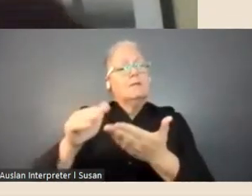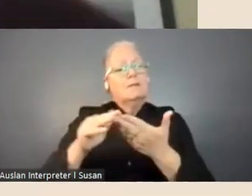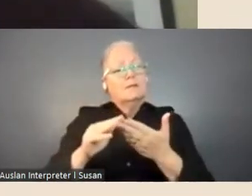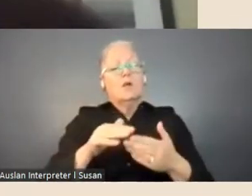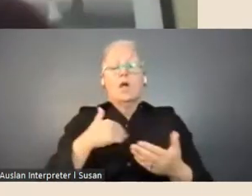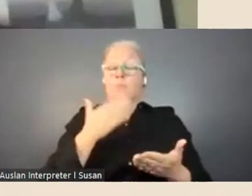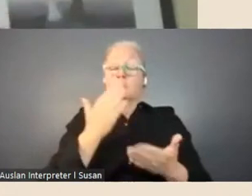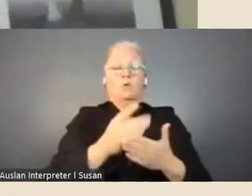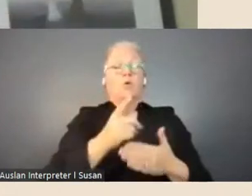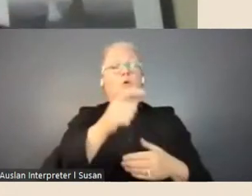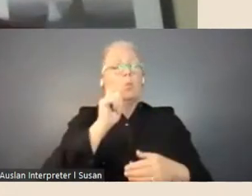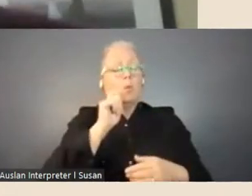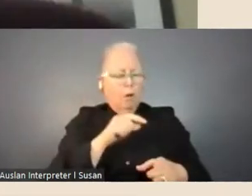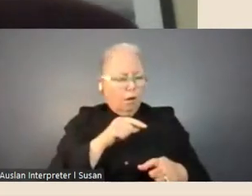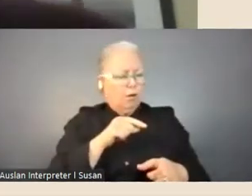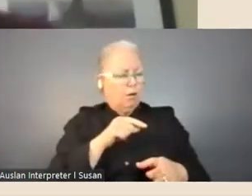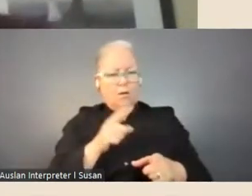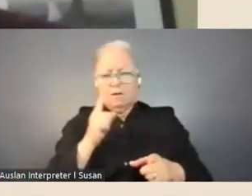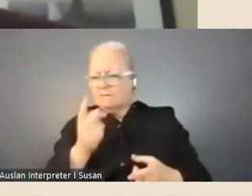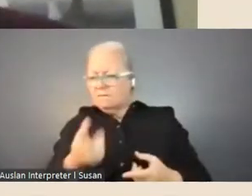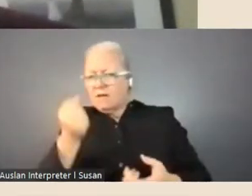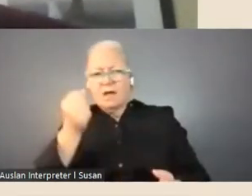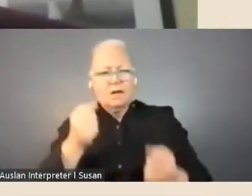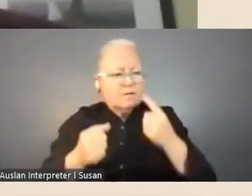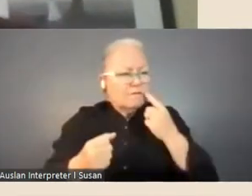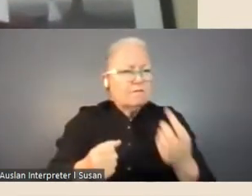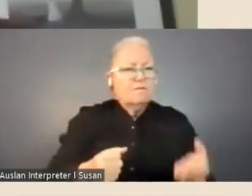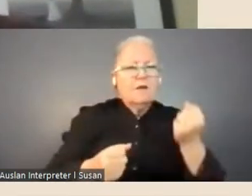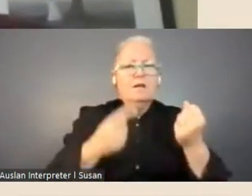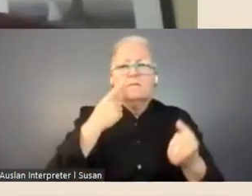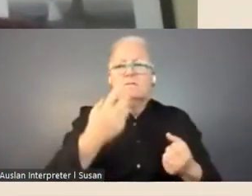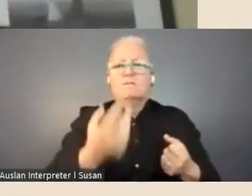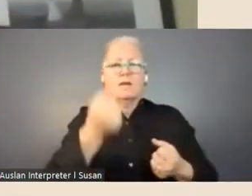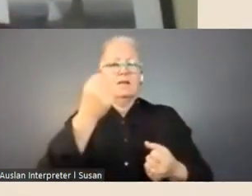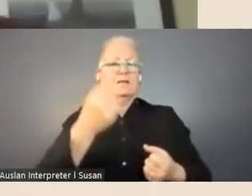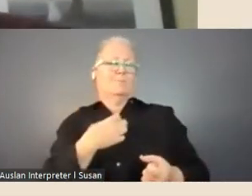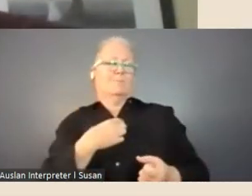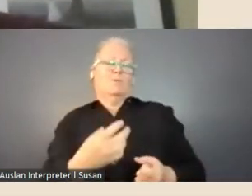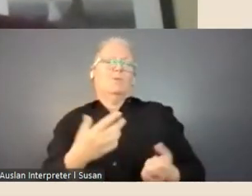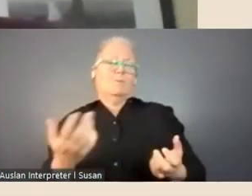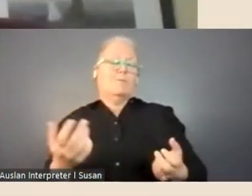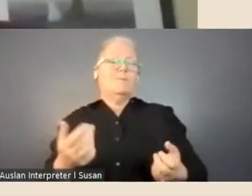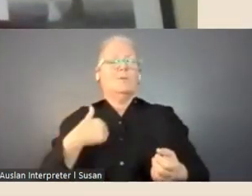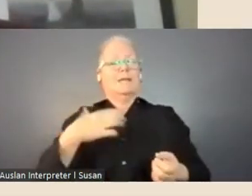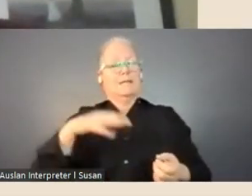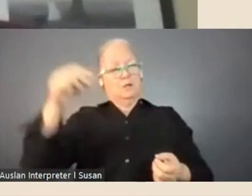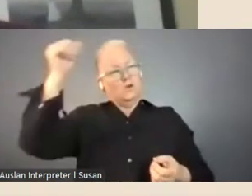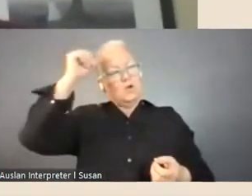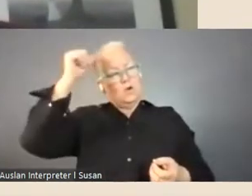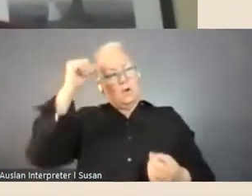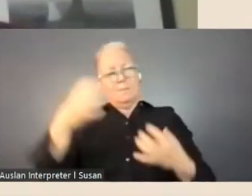way as Des said, but we need to know a little bit about what you have in mind and, and have